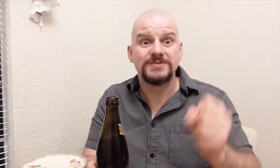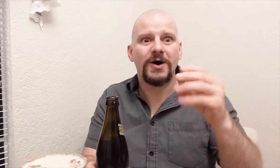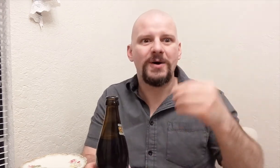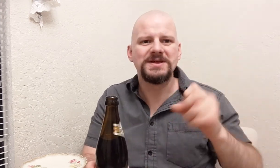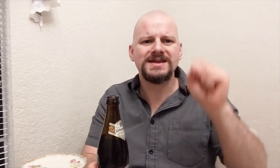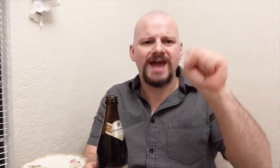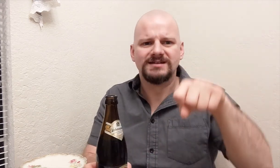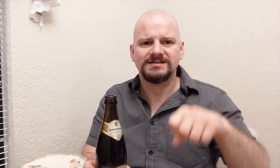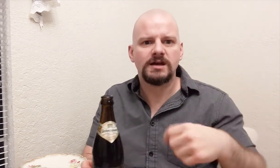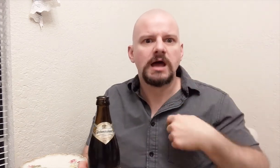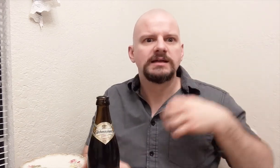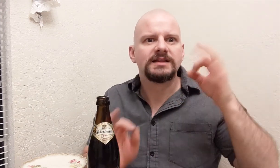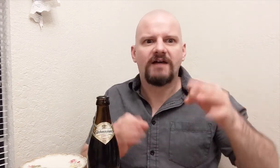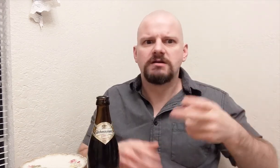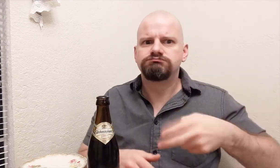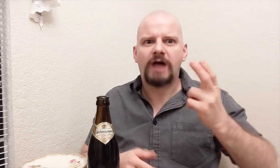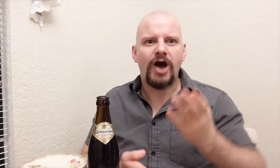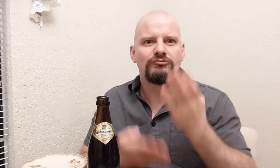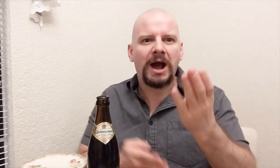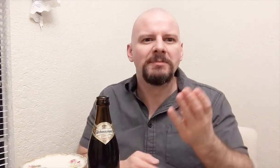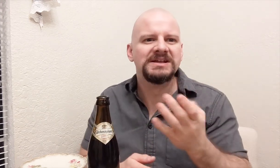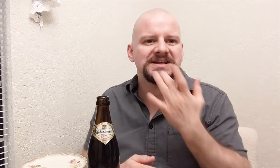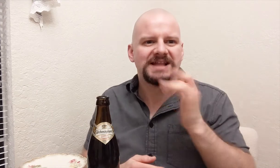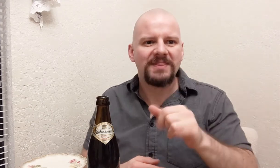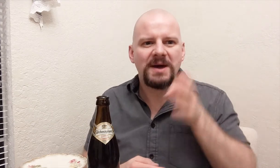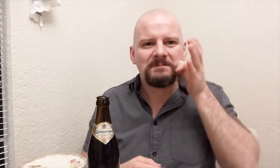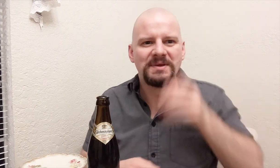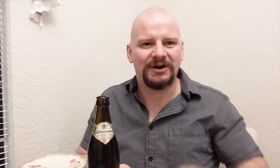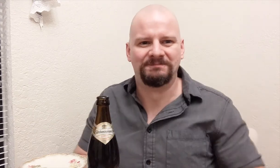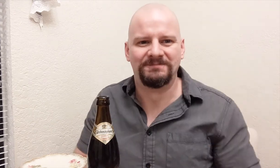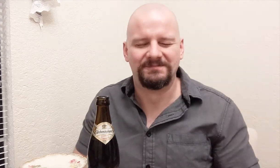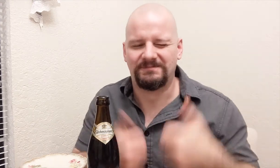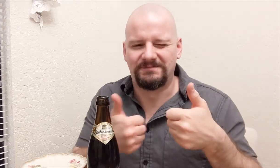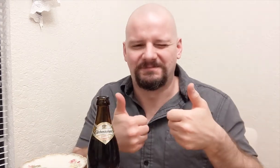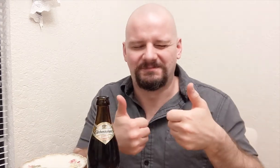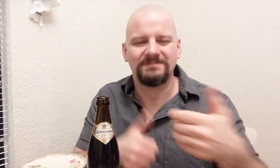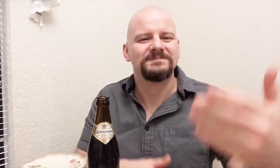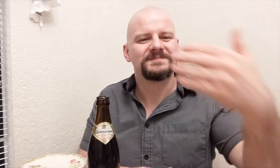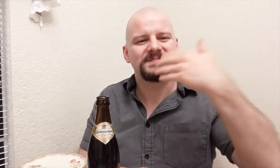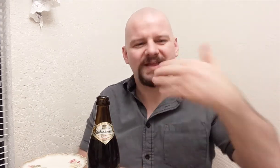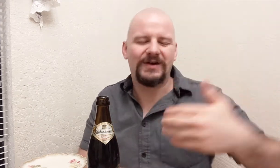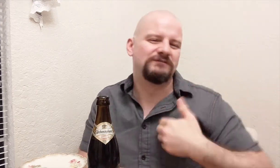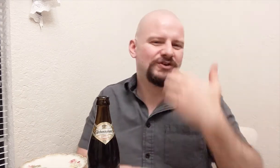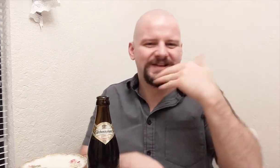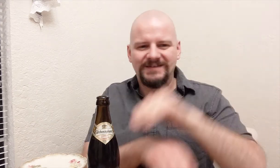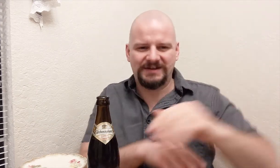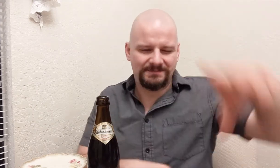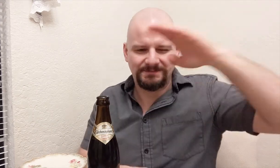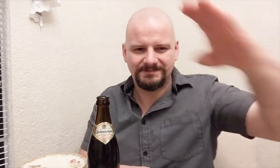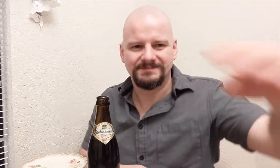So, yes and I would definitely highly recommend this beer. Thank you and have a good evening.